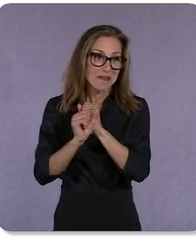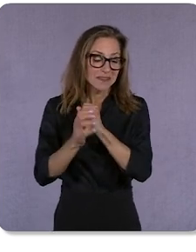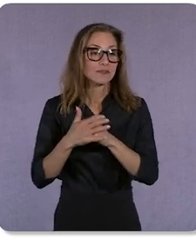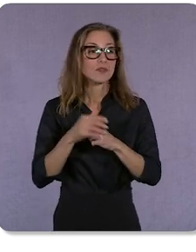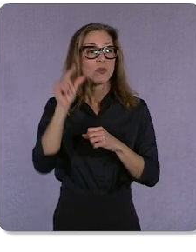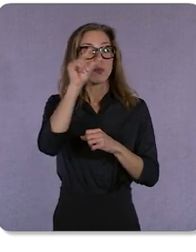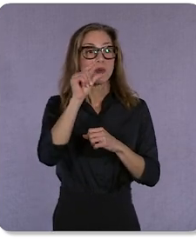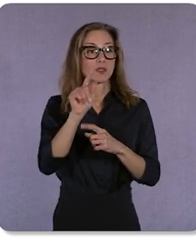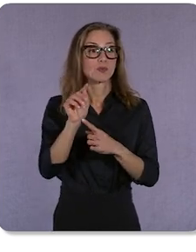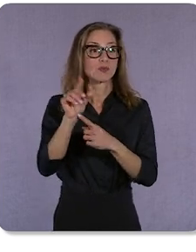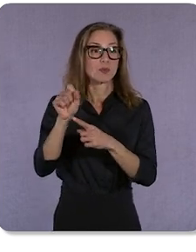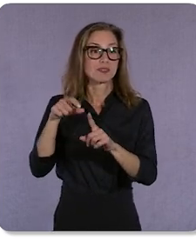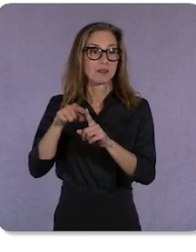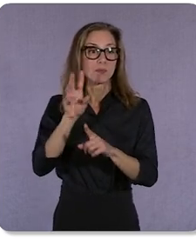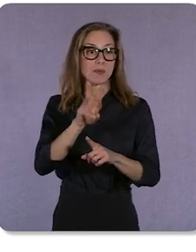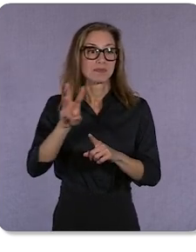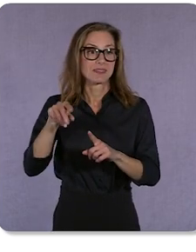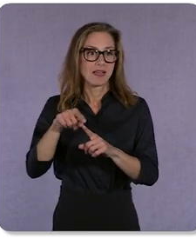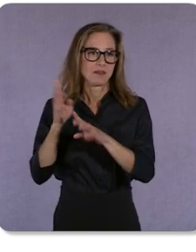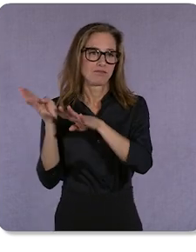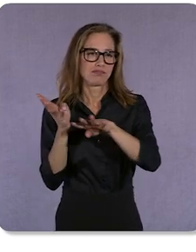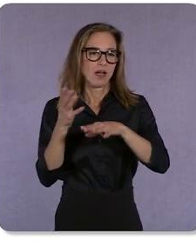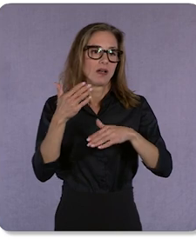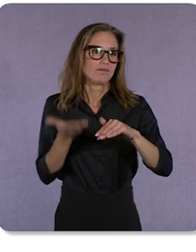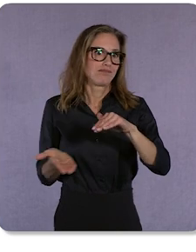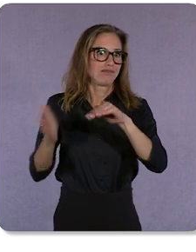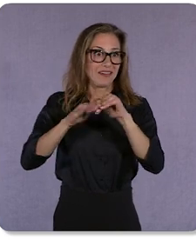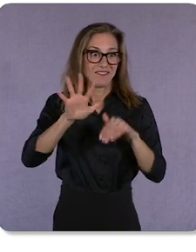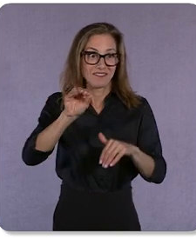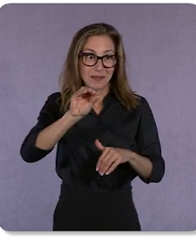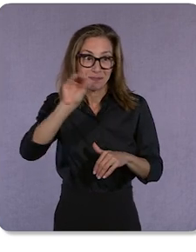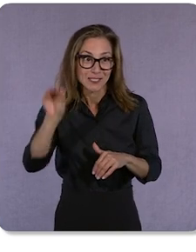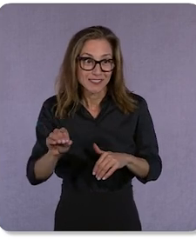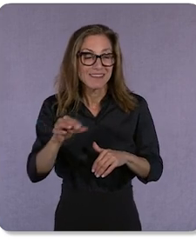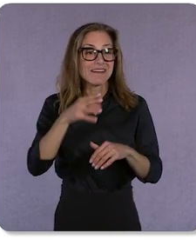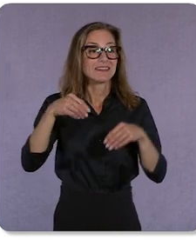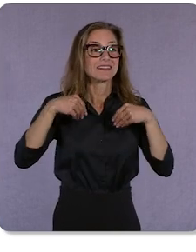traffic has increased by 50% and sales from Google ads has increased by 30%.